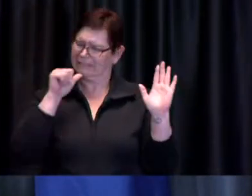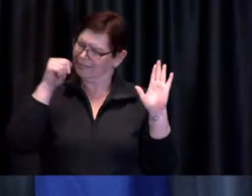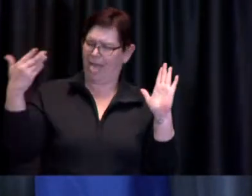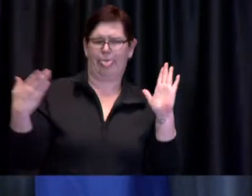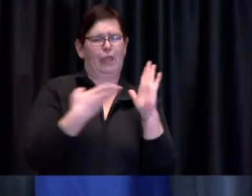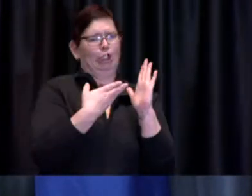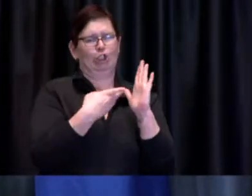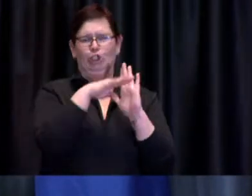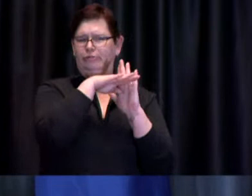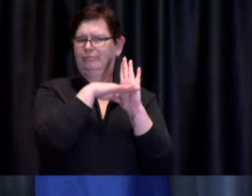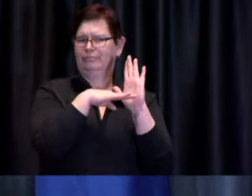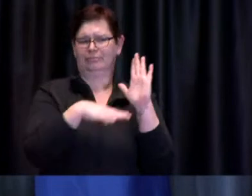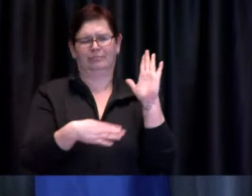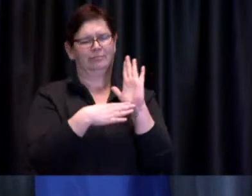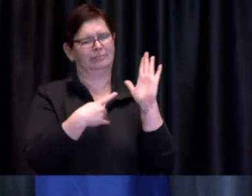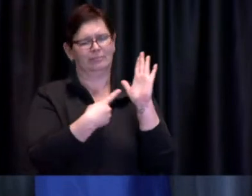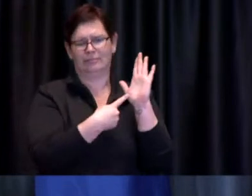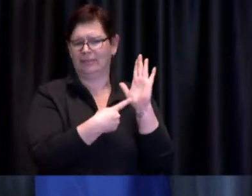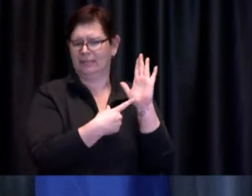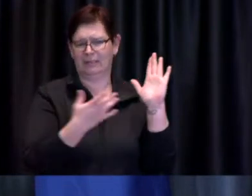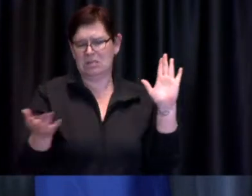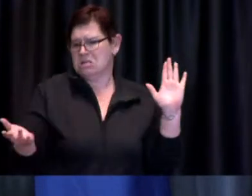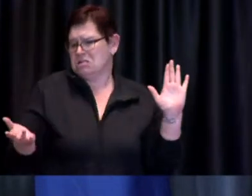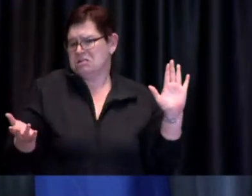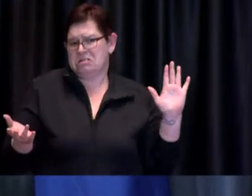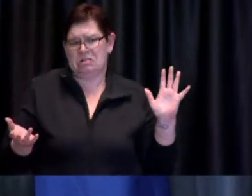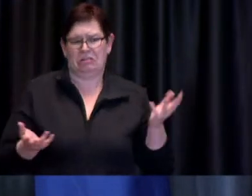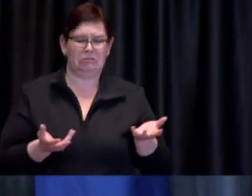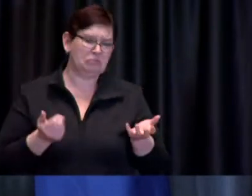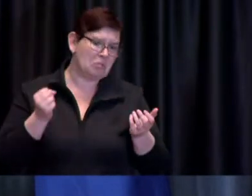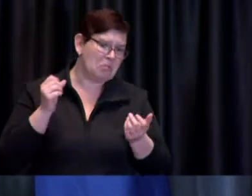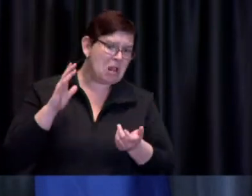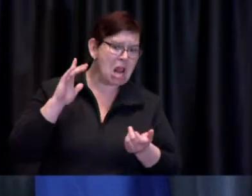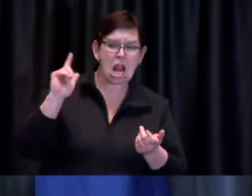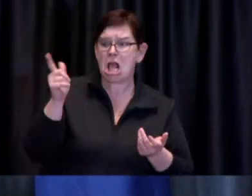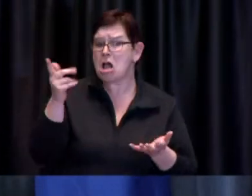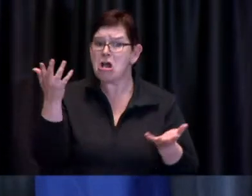certainly happy to take that offline and take a look at uh what the specifics are.